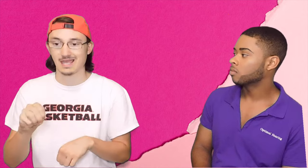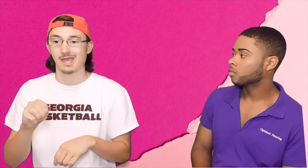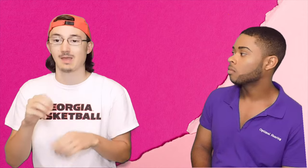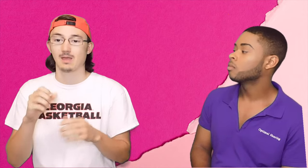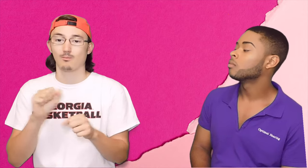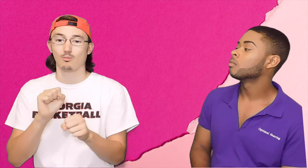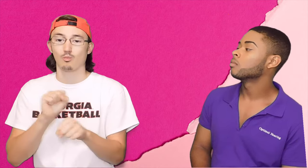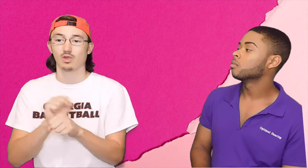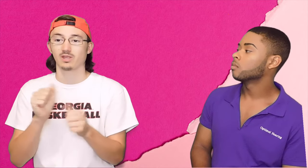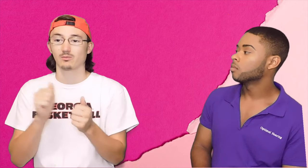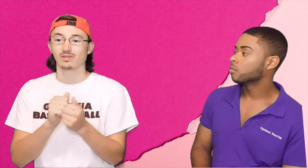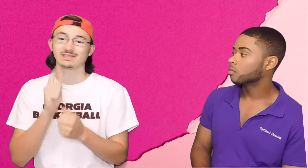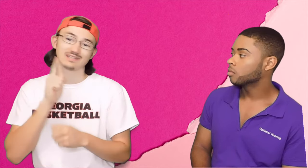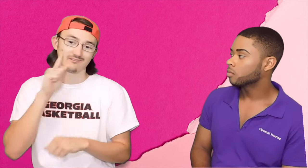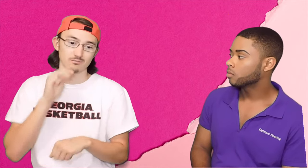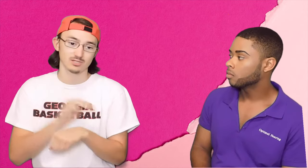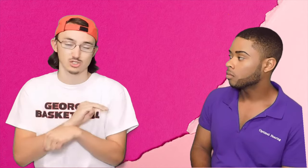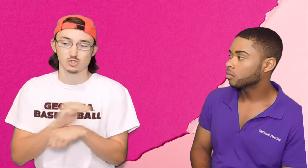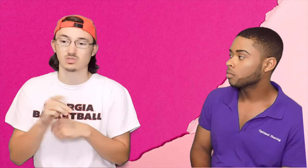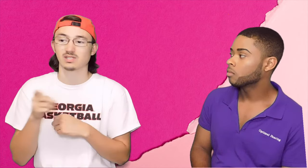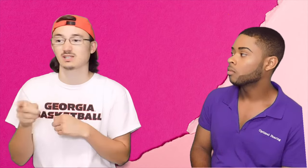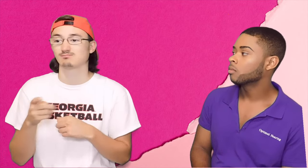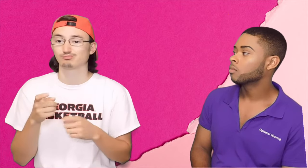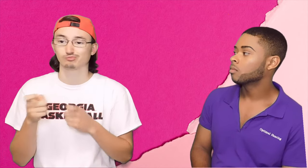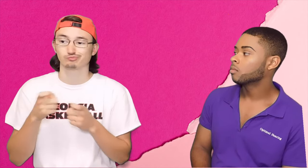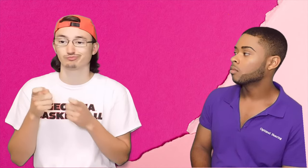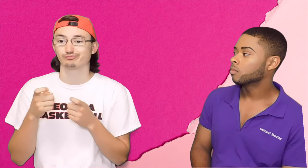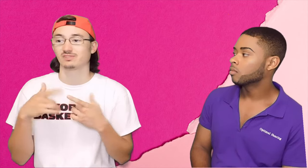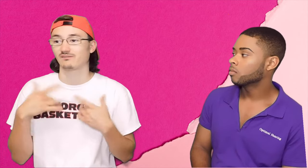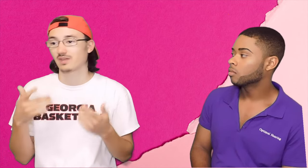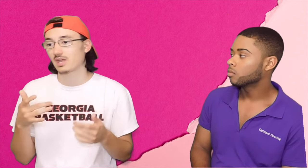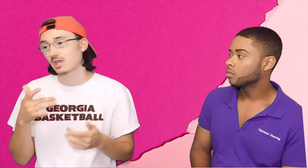I'm working with their Deaf ministry and I coordinate all the events,